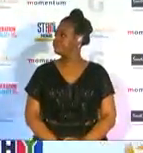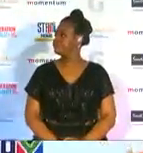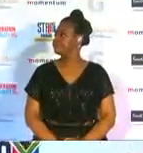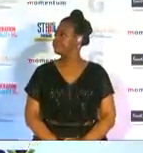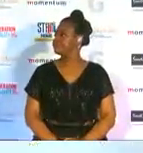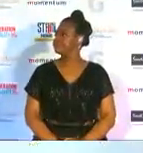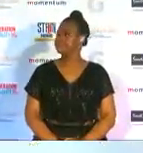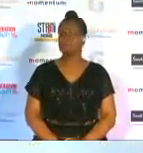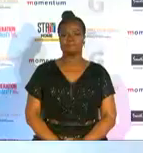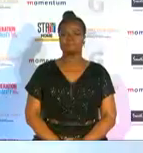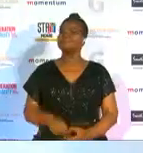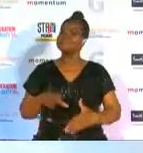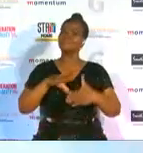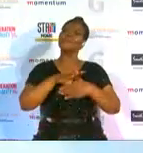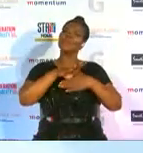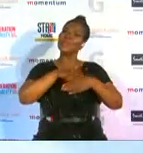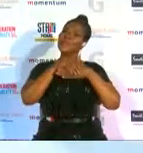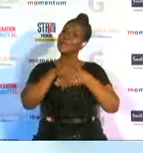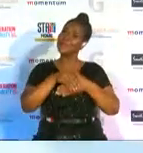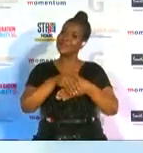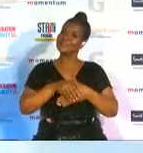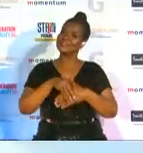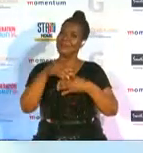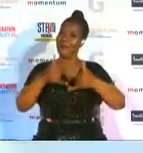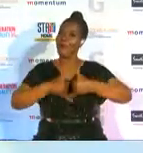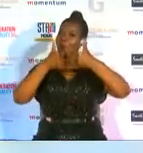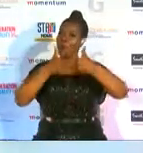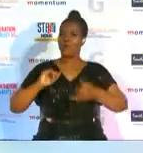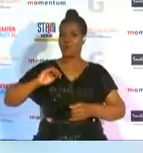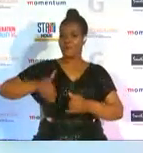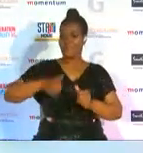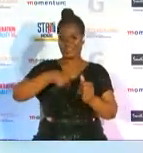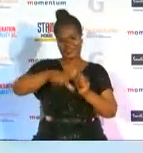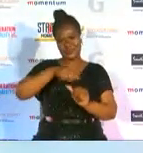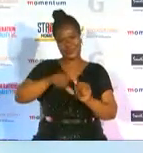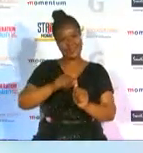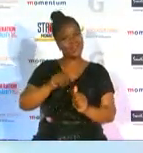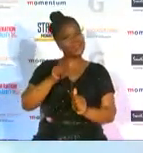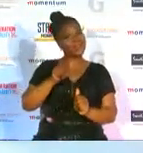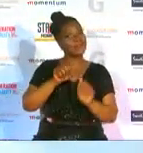joe prince congratulations on your award for woman in social media first and foremost you're looking absolutely stunning in your